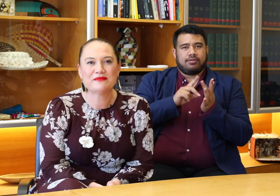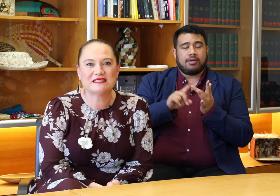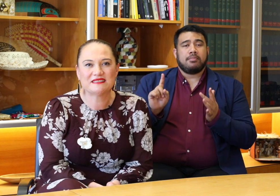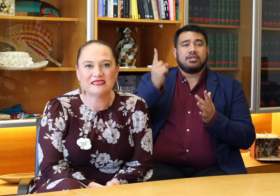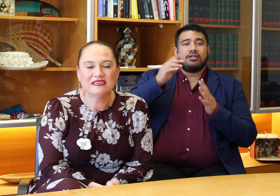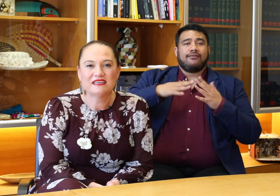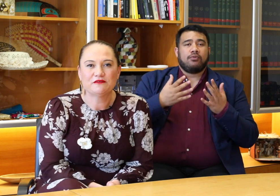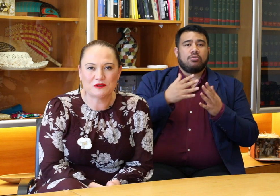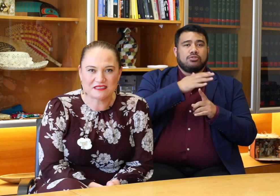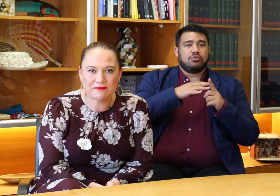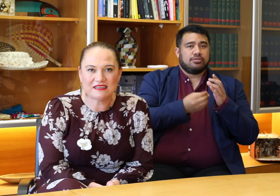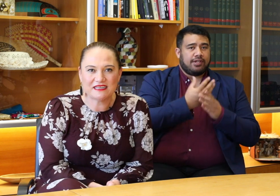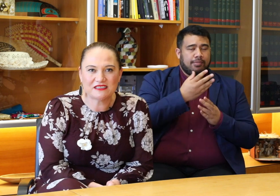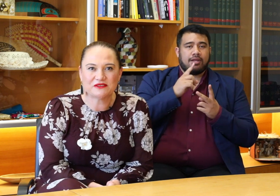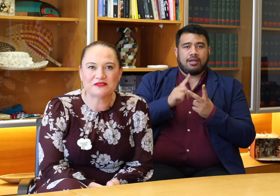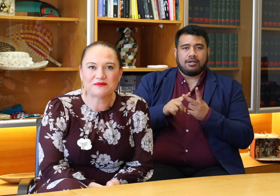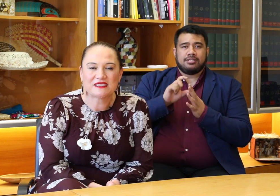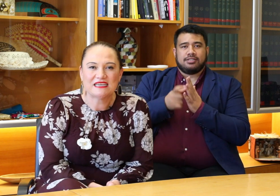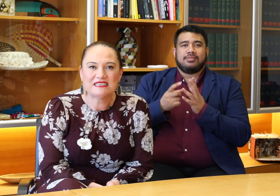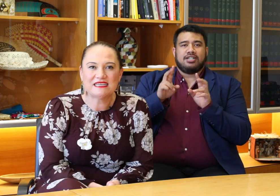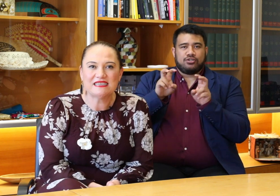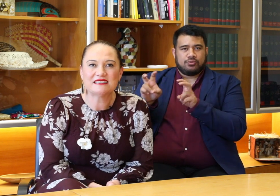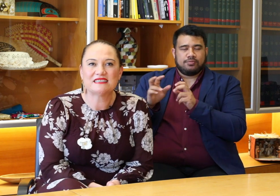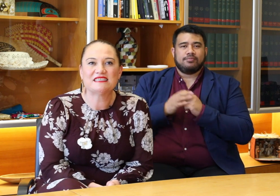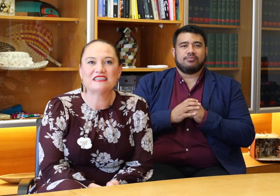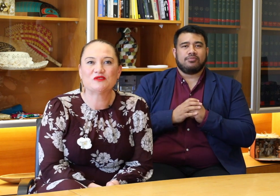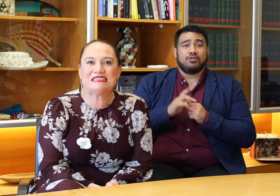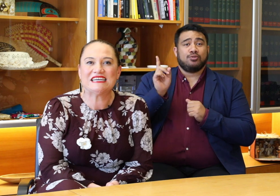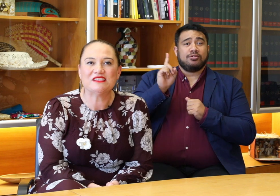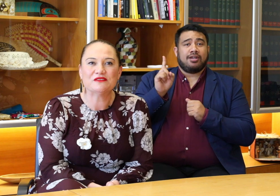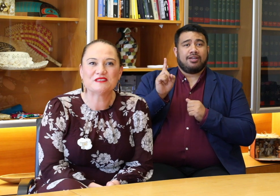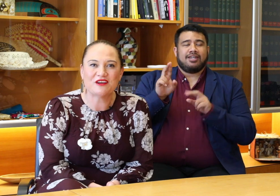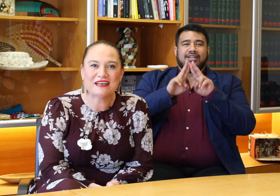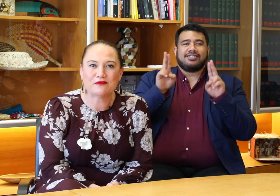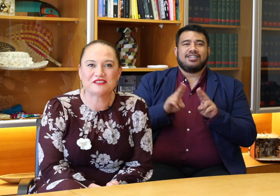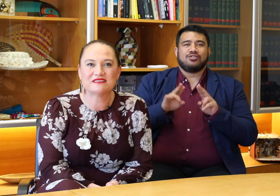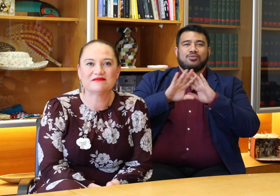Minister for Disability Issues. Today is International Day of Sign Languages: a